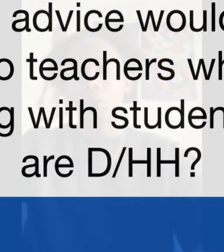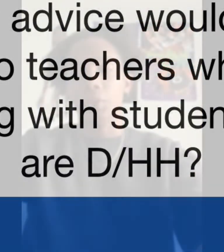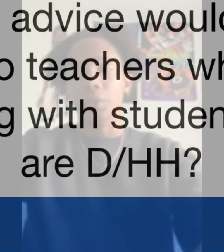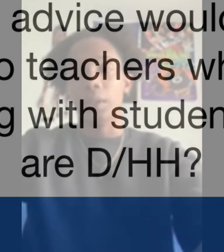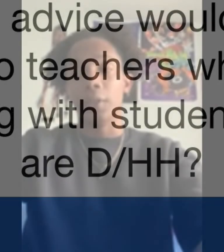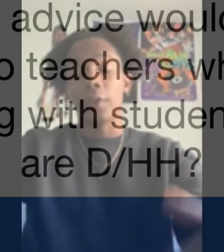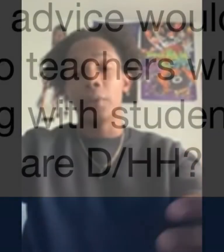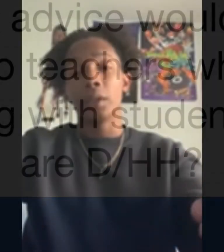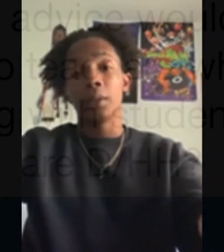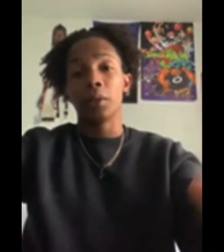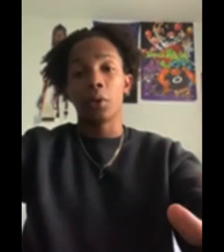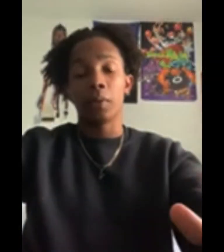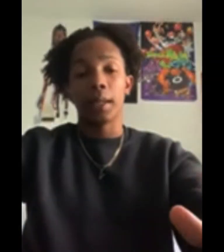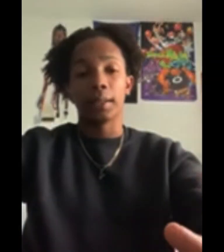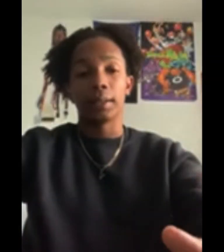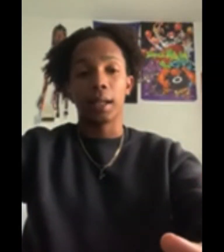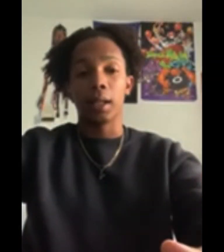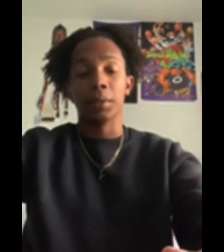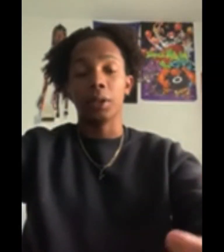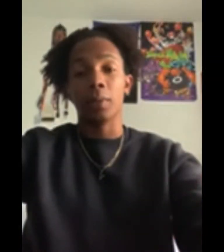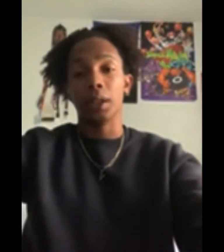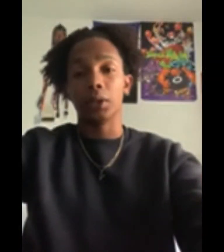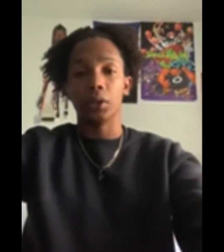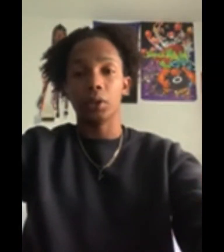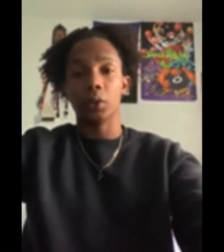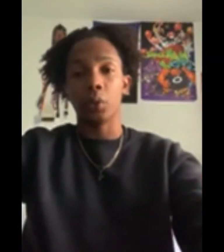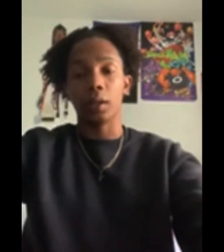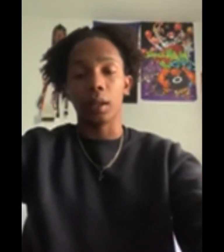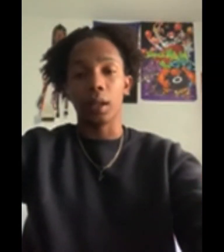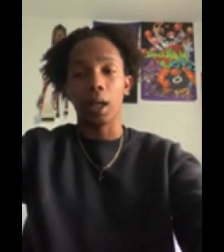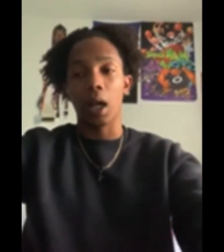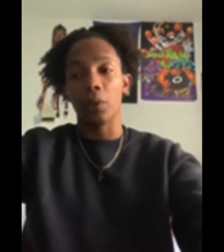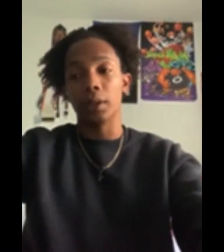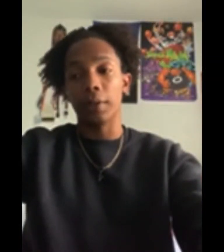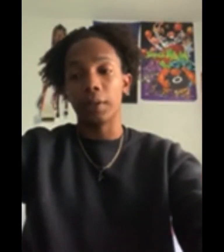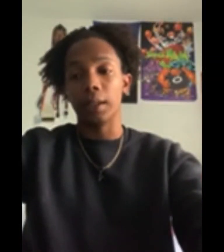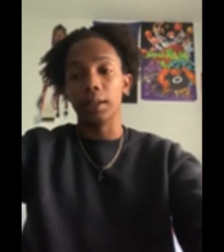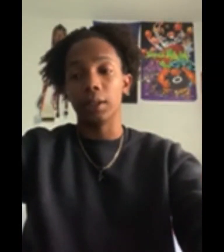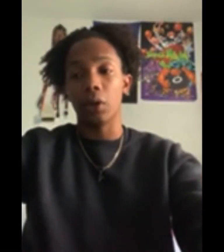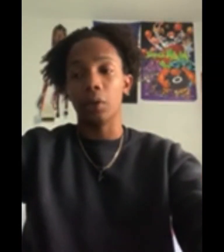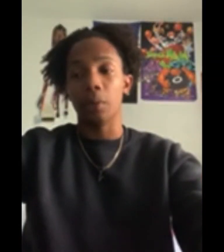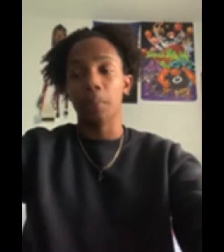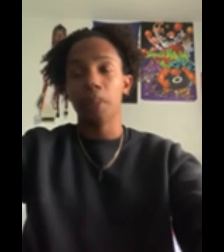[Victor] If I was able to go back in time and tell my teachers one thing I would definitely tell them,